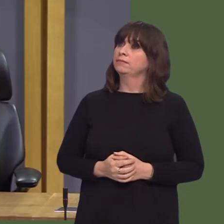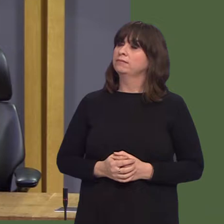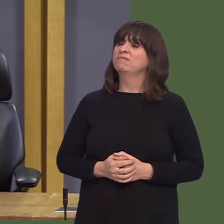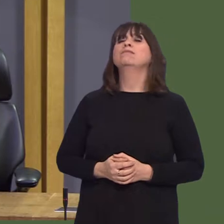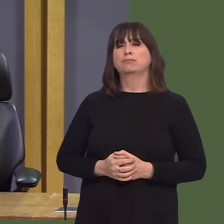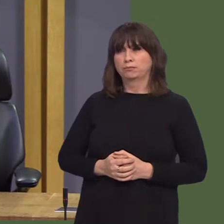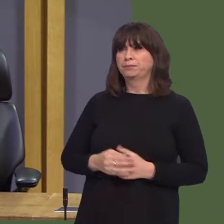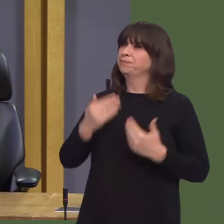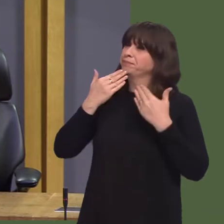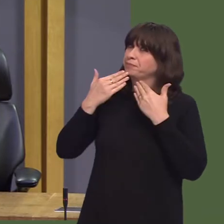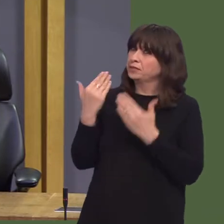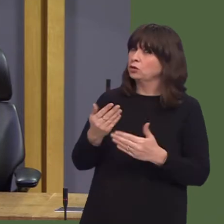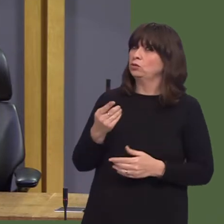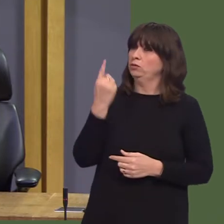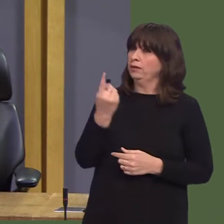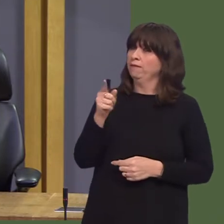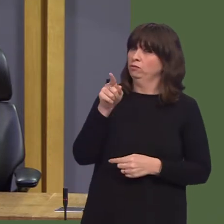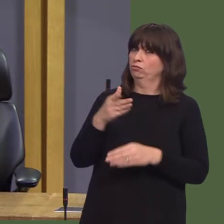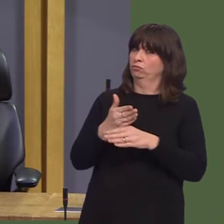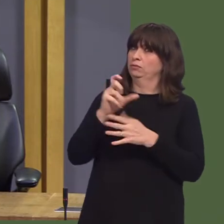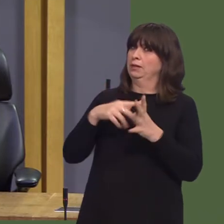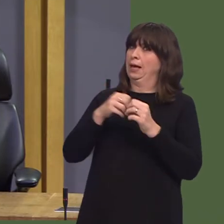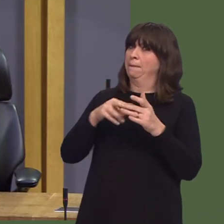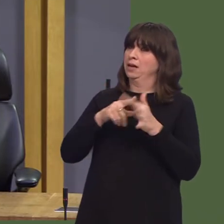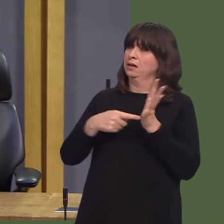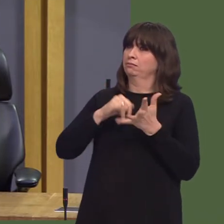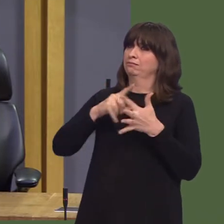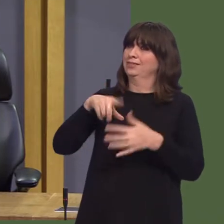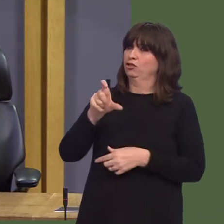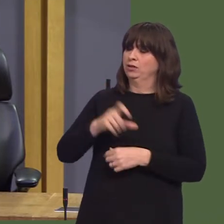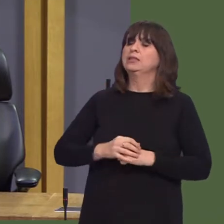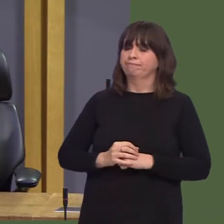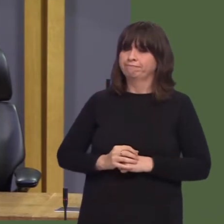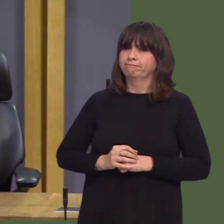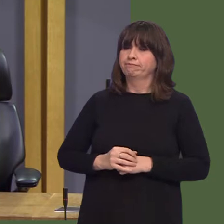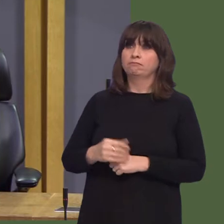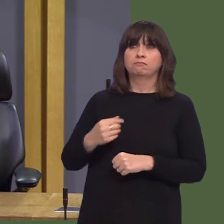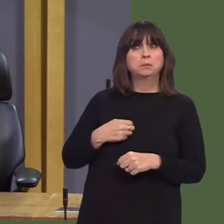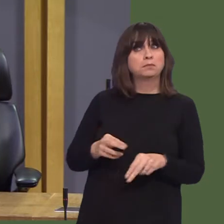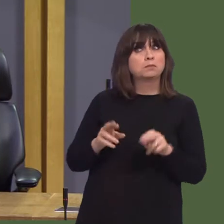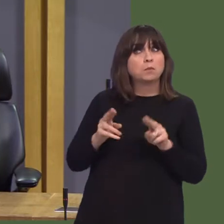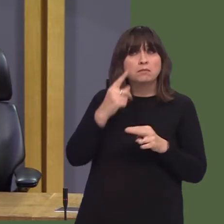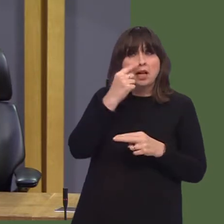we don't have any resident circuses in Walesóthat if they have wild animals on board, they are